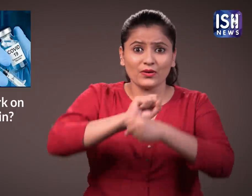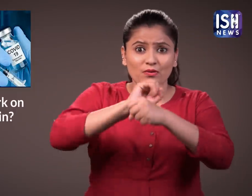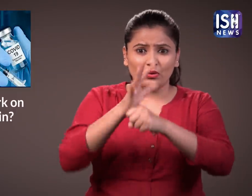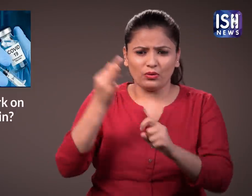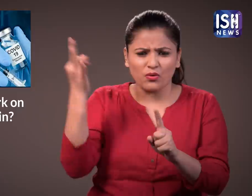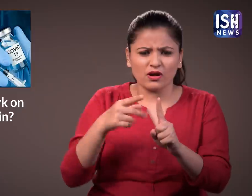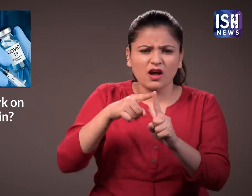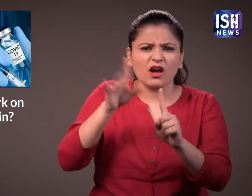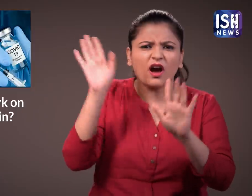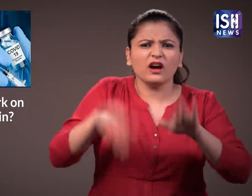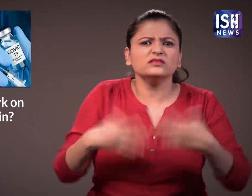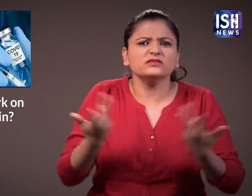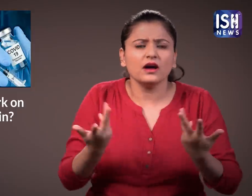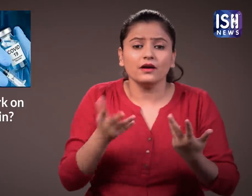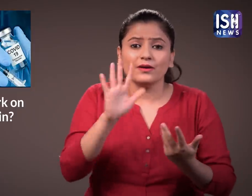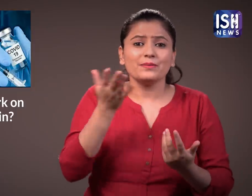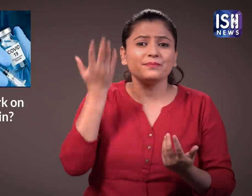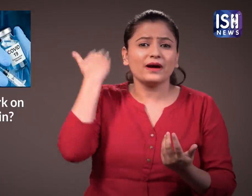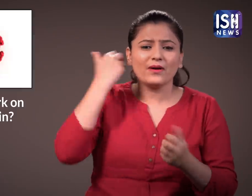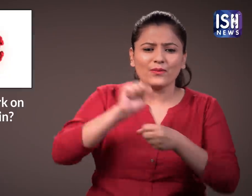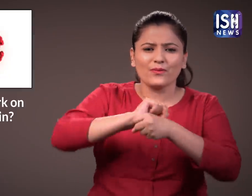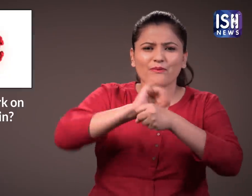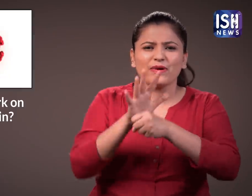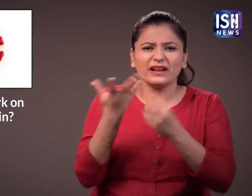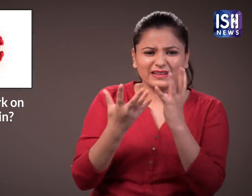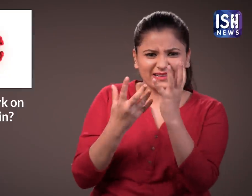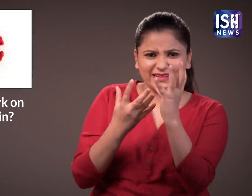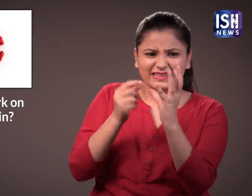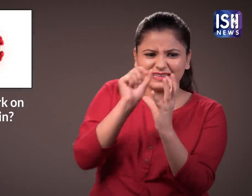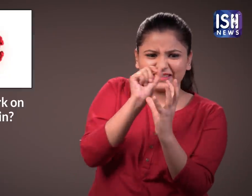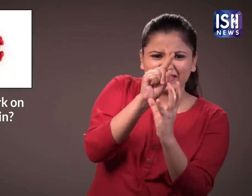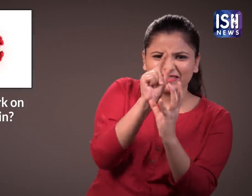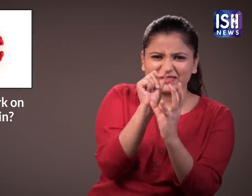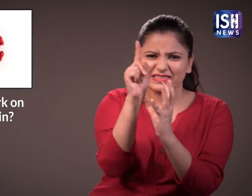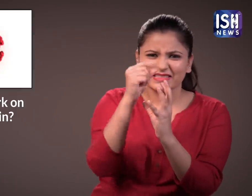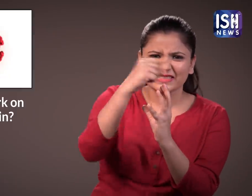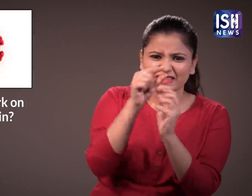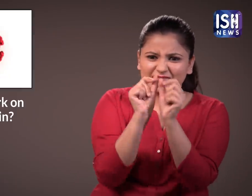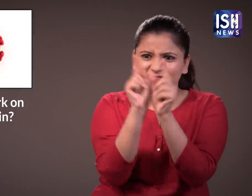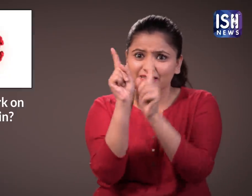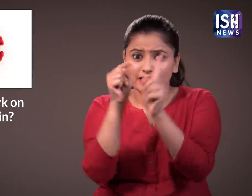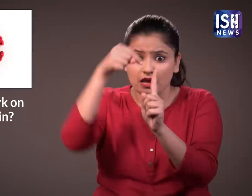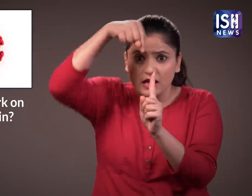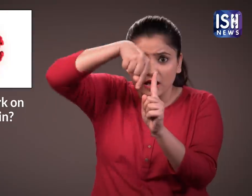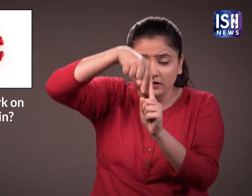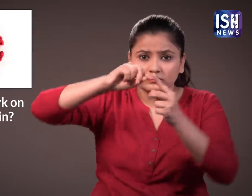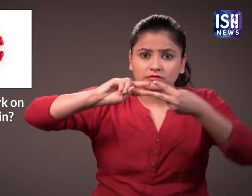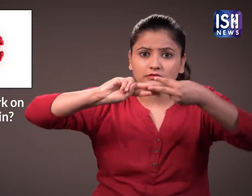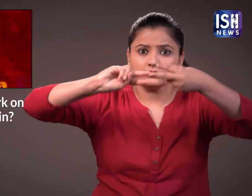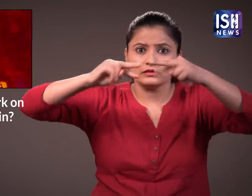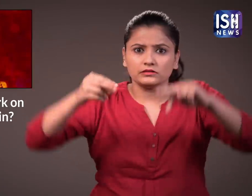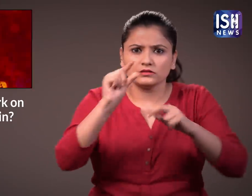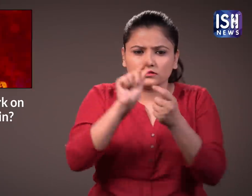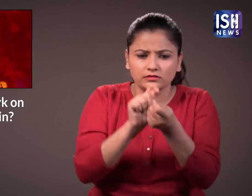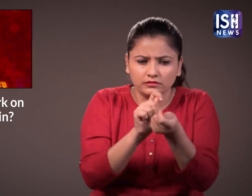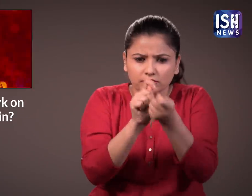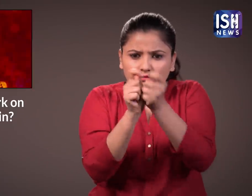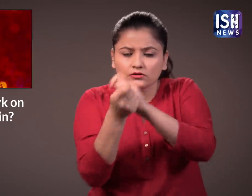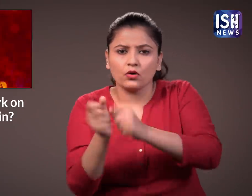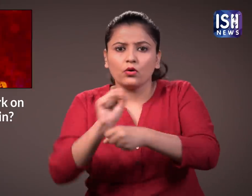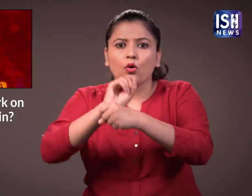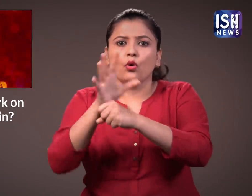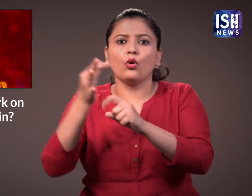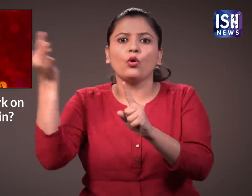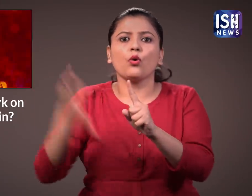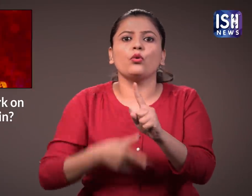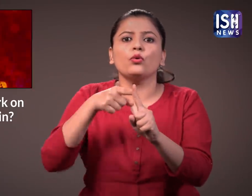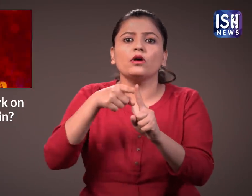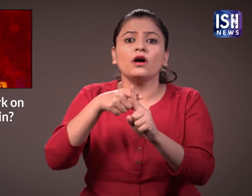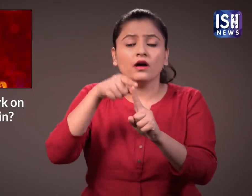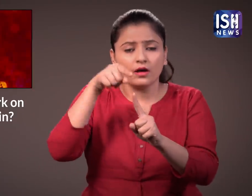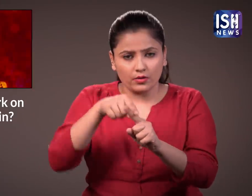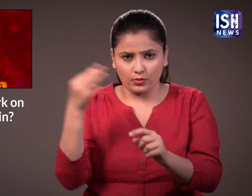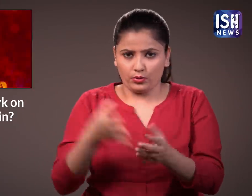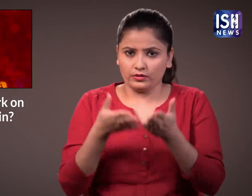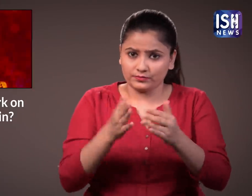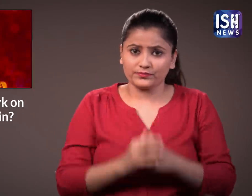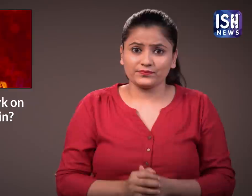It comprises a genetic mutation in the “spike” protein